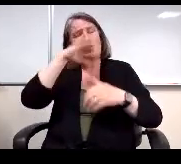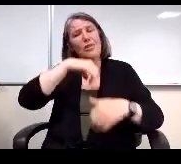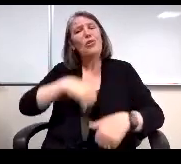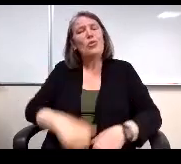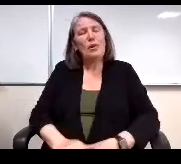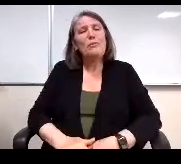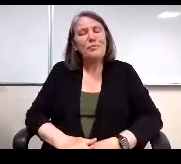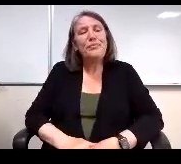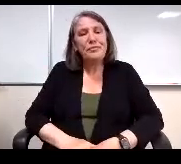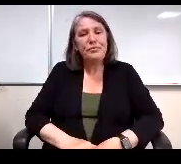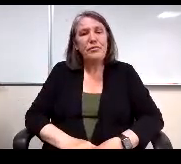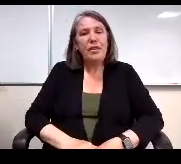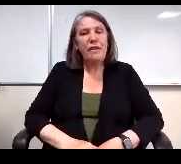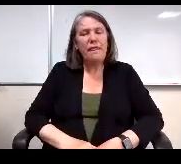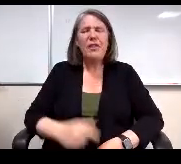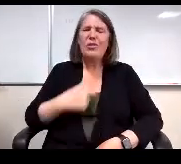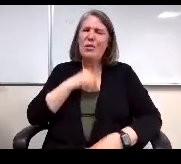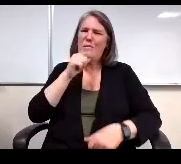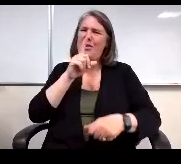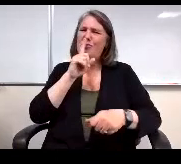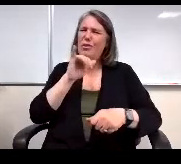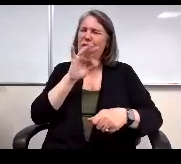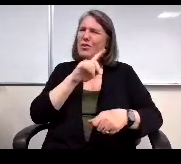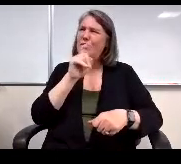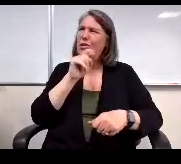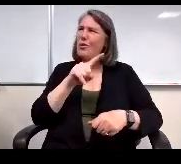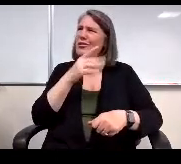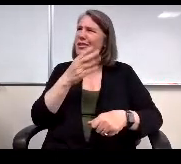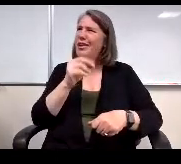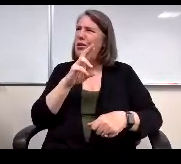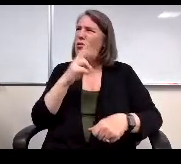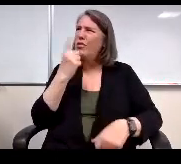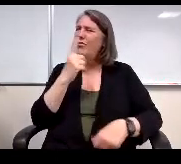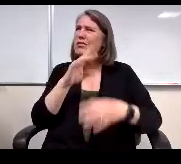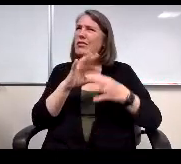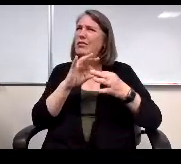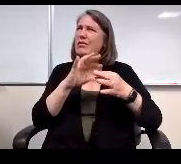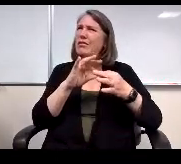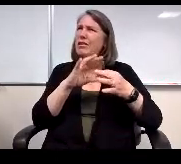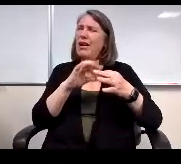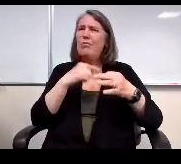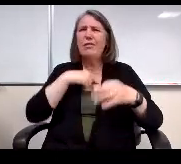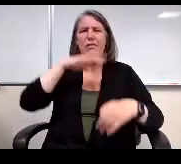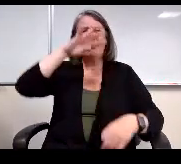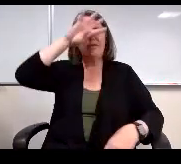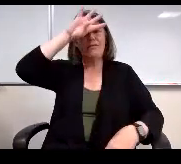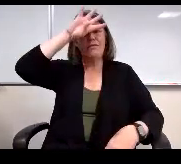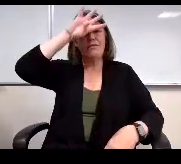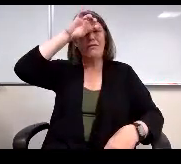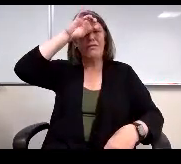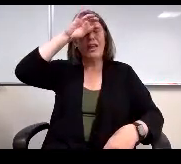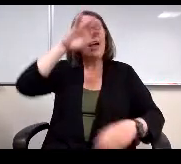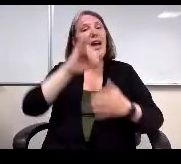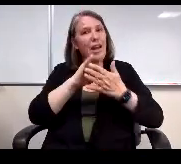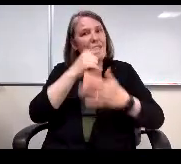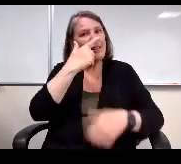So I'm not sure if there is a question there or just a big bewilderment there. It is interesting, and obviously students and parents